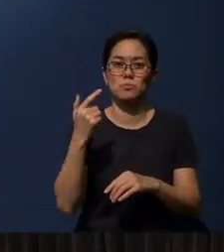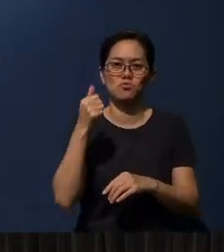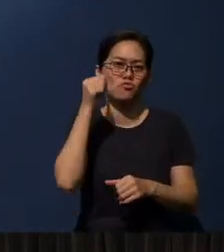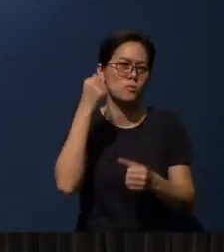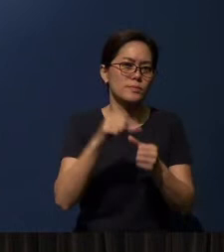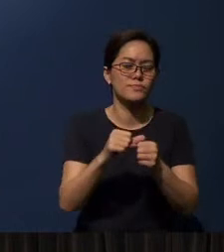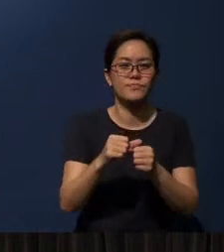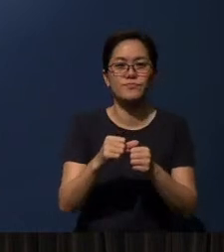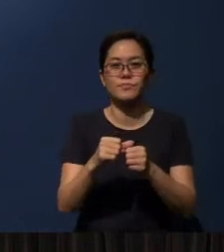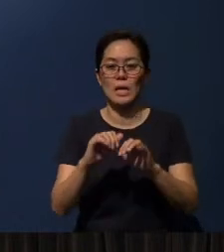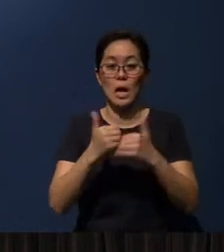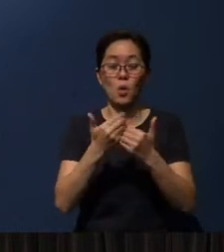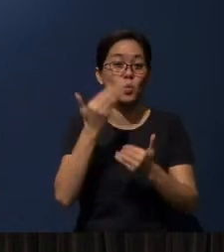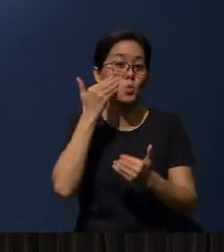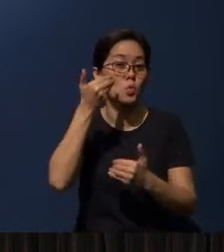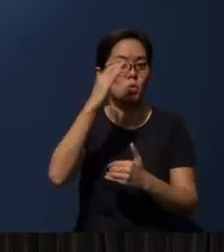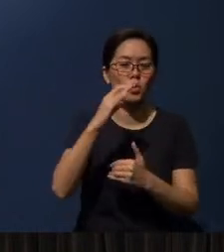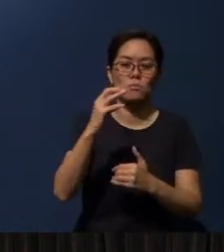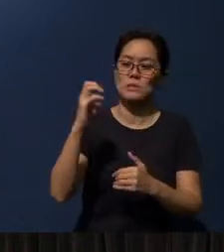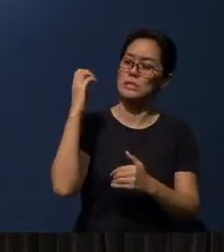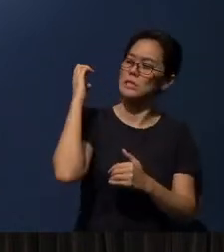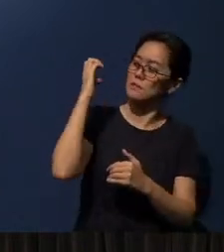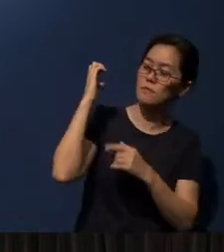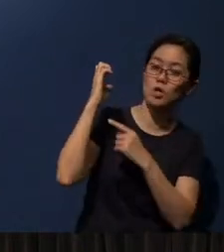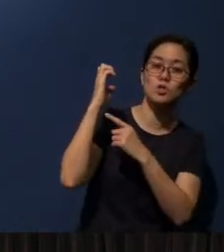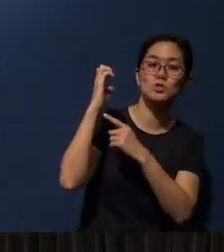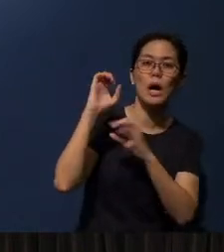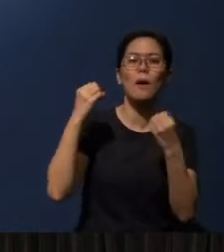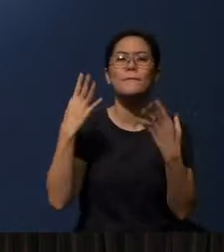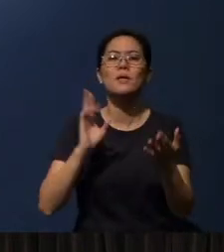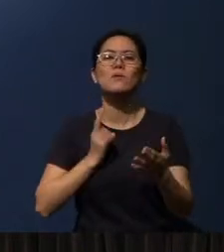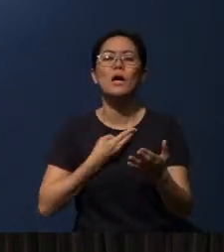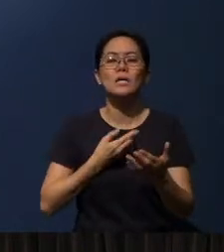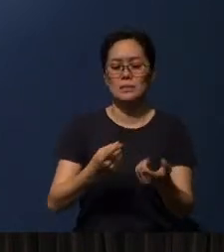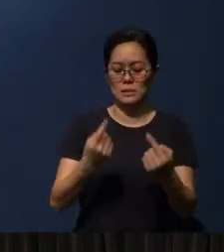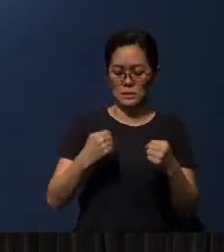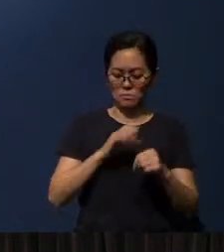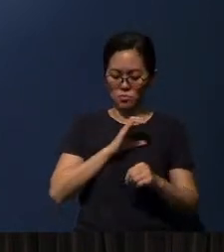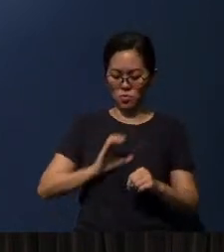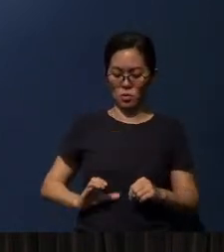How - Let me just ask you: How many of us (came) to Christ because we